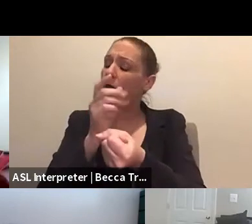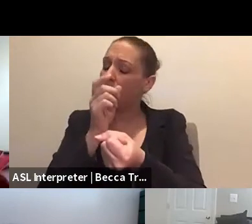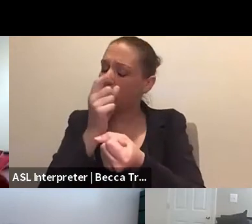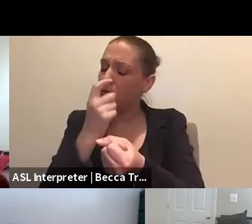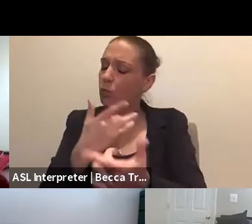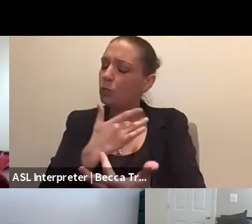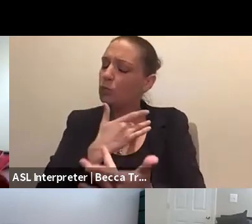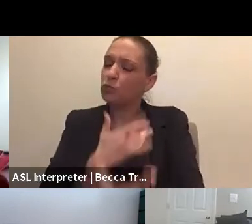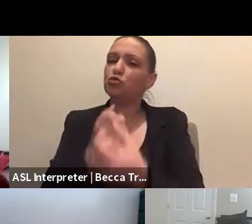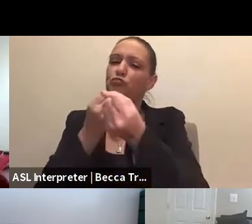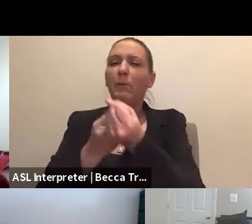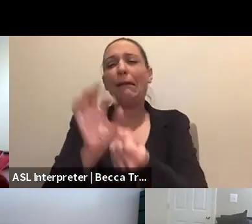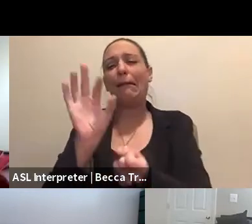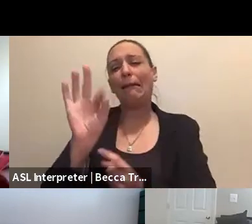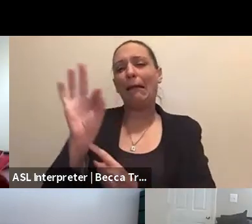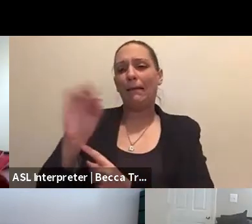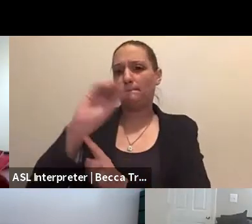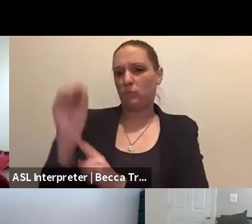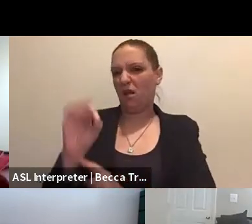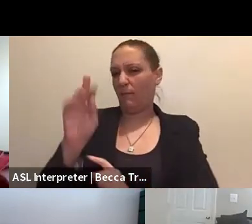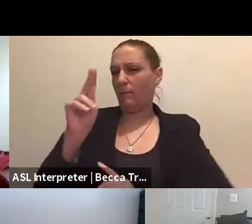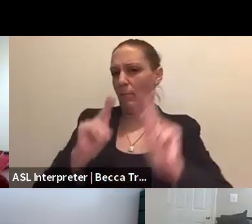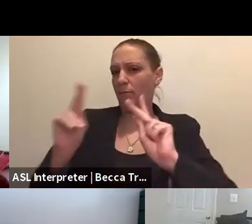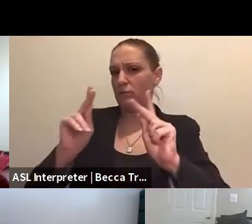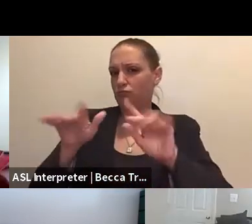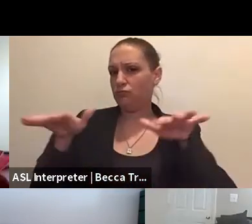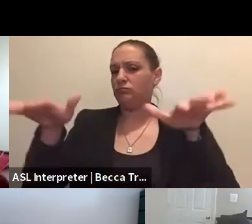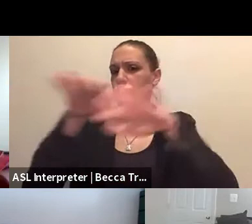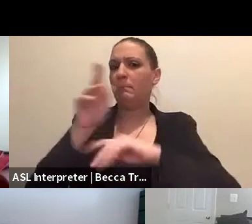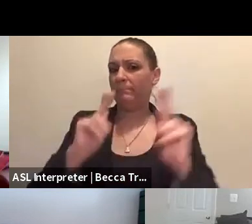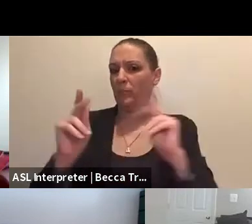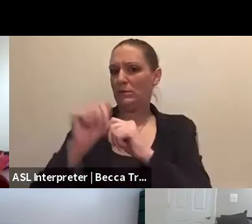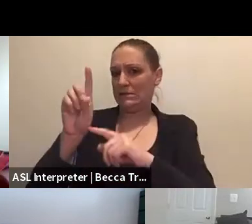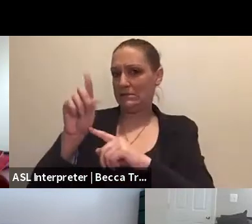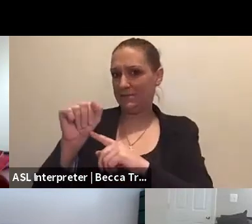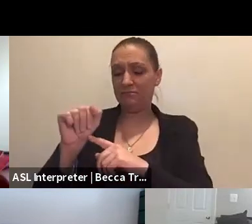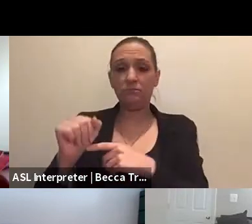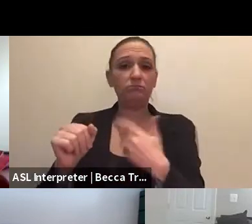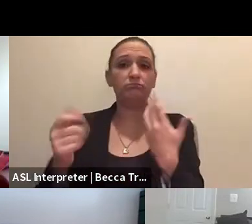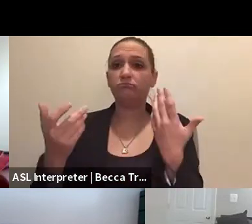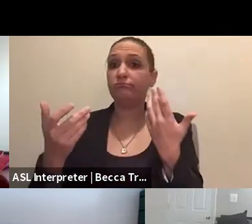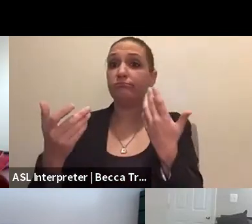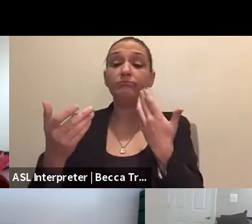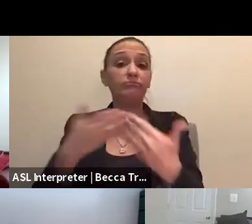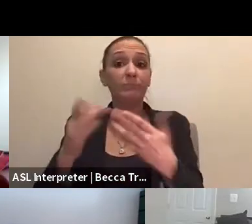about 99% of the population of people with disabilities even people on a ventilator,